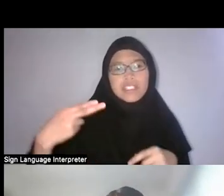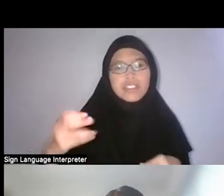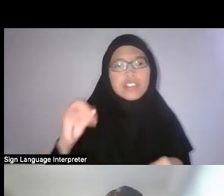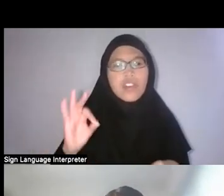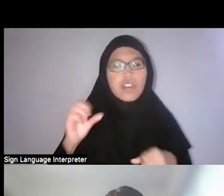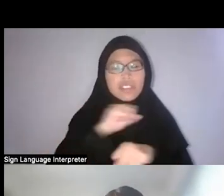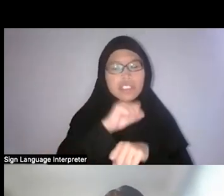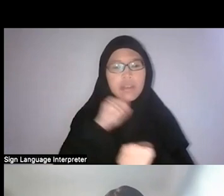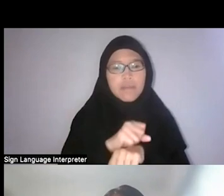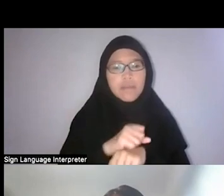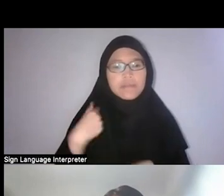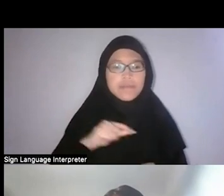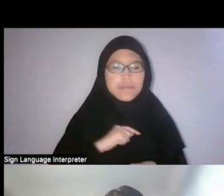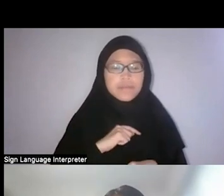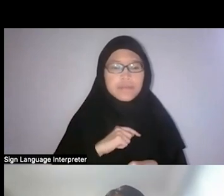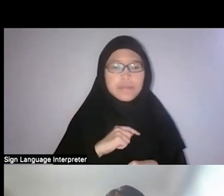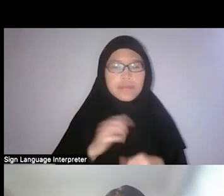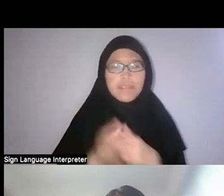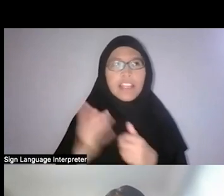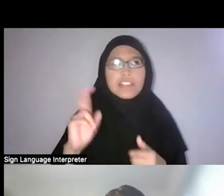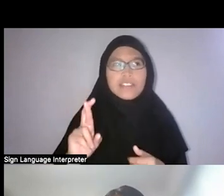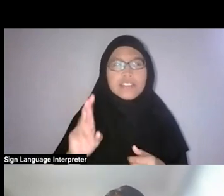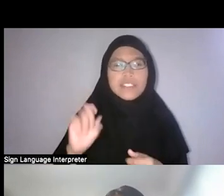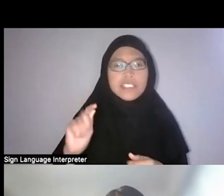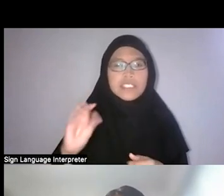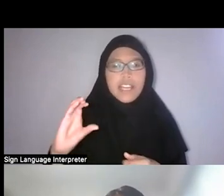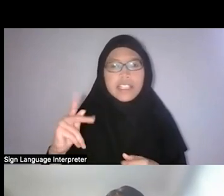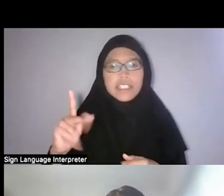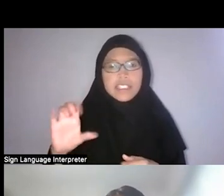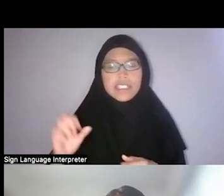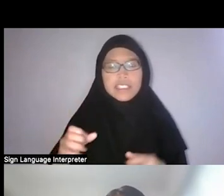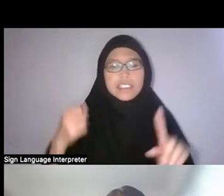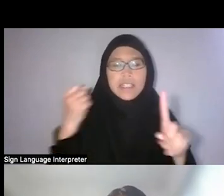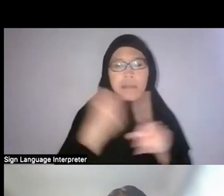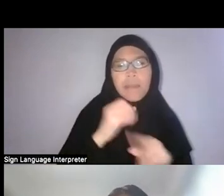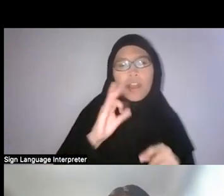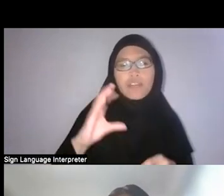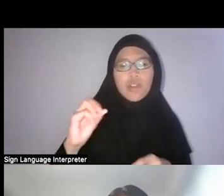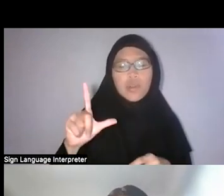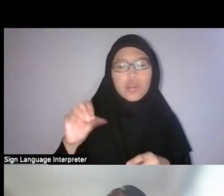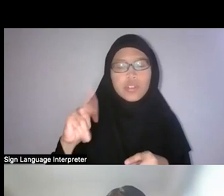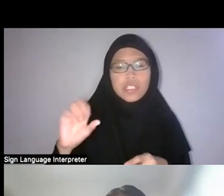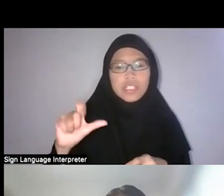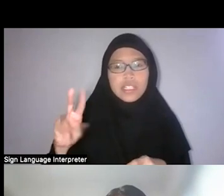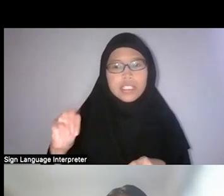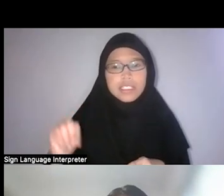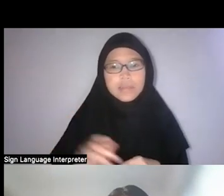and really tackling the impact of colonialism, in my view, quite head on, especially the earlier parts.